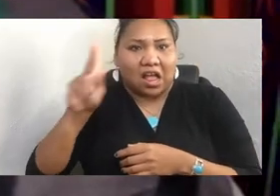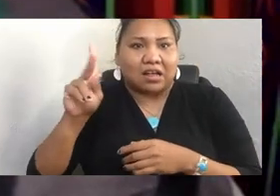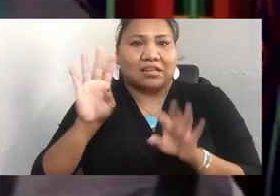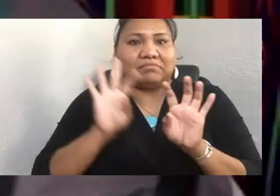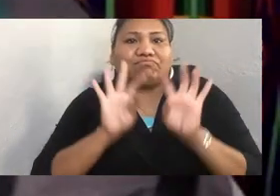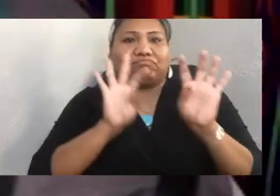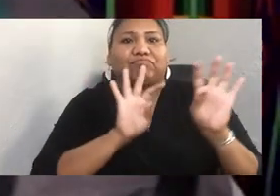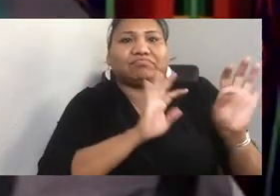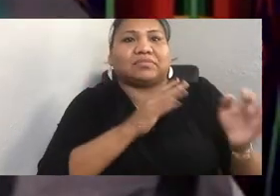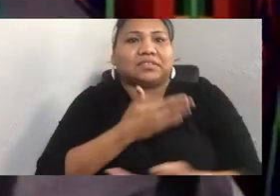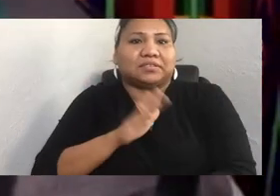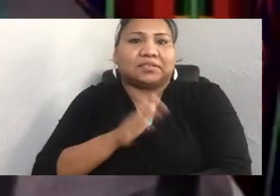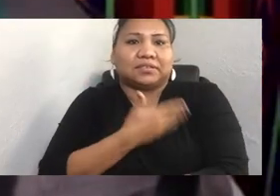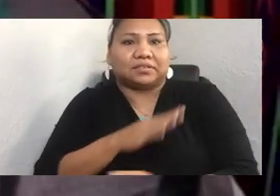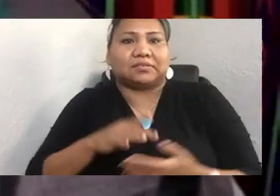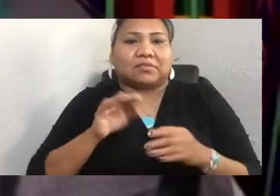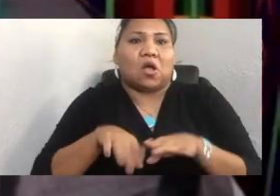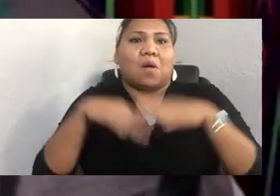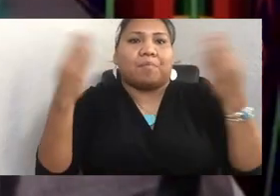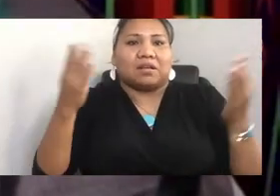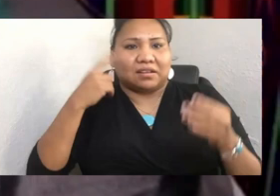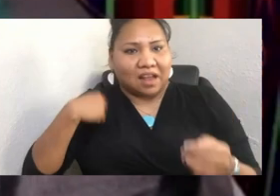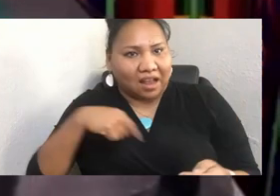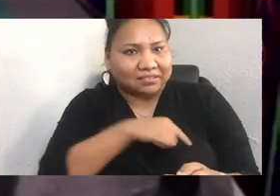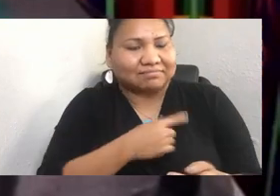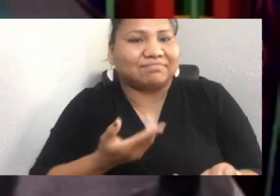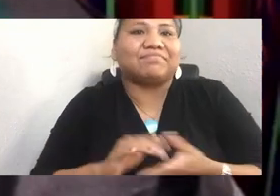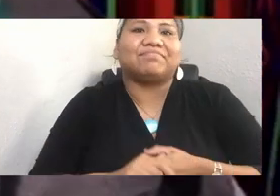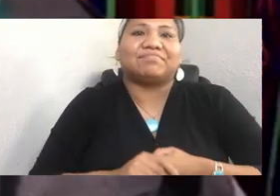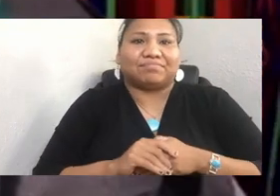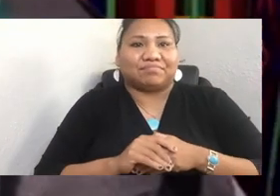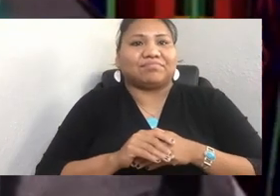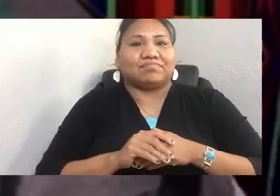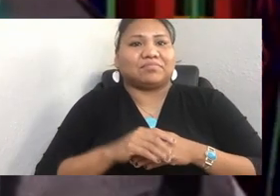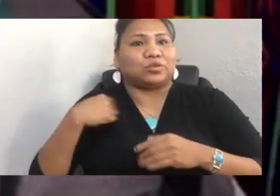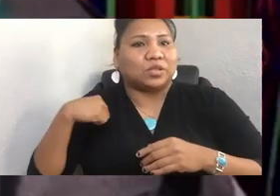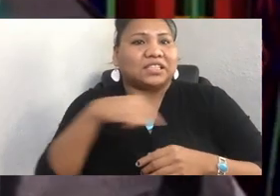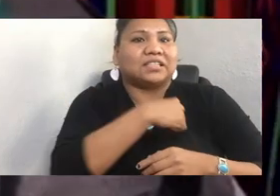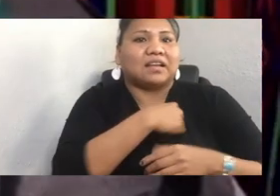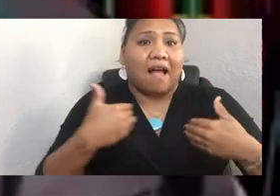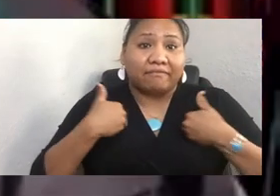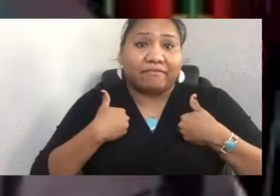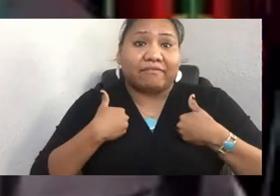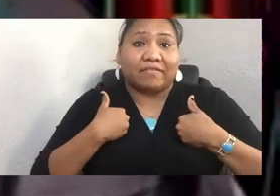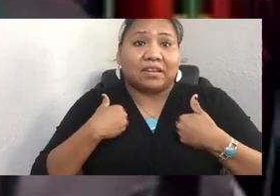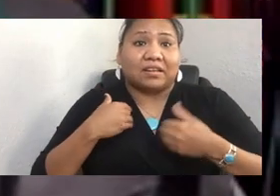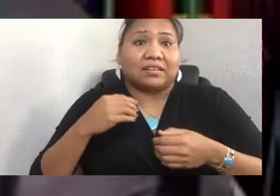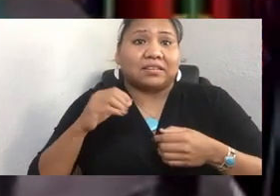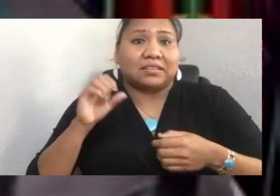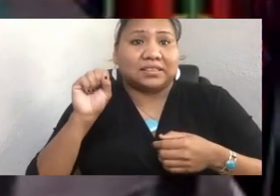We have [NON-ENGLISH] is the lead singer for the Black Hawk